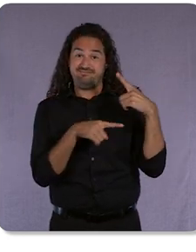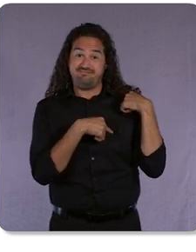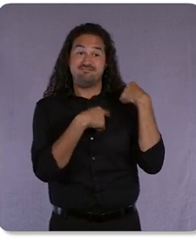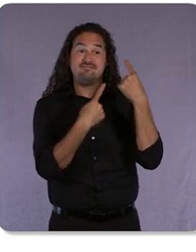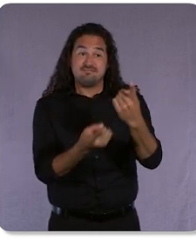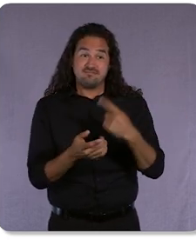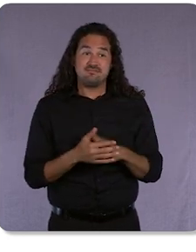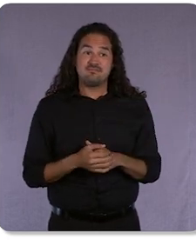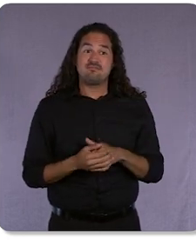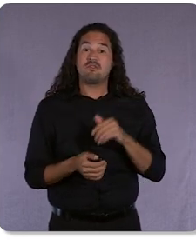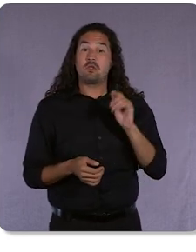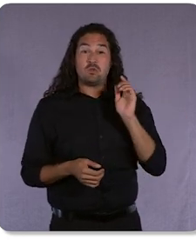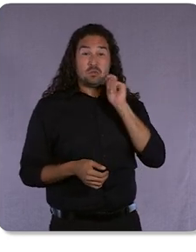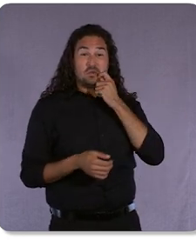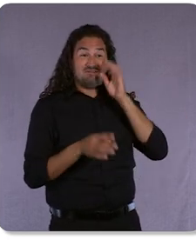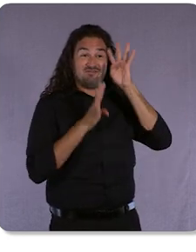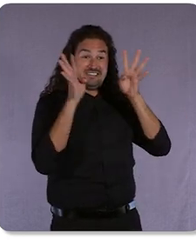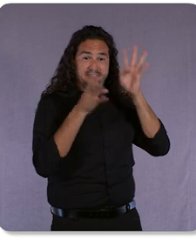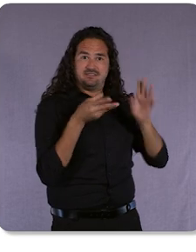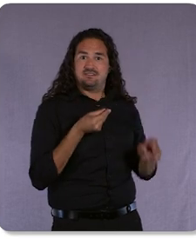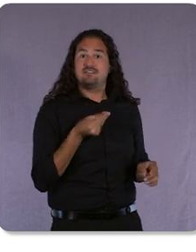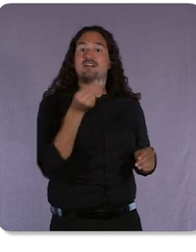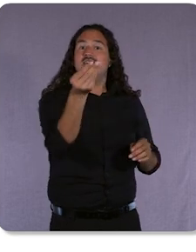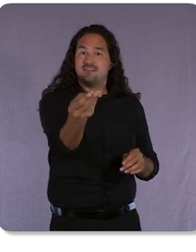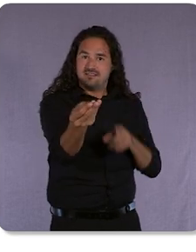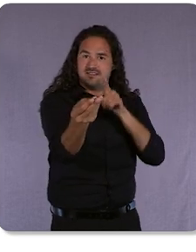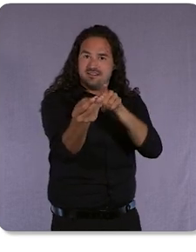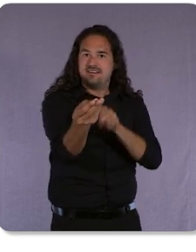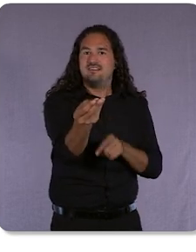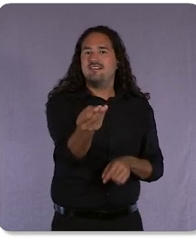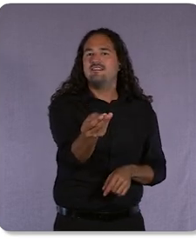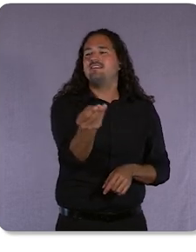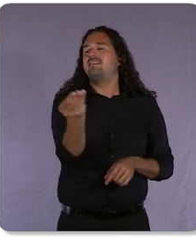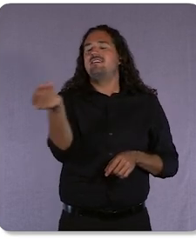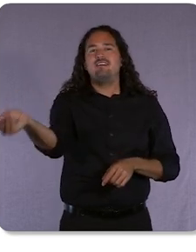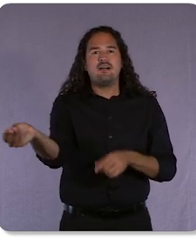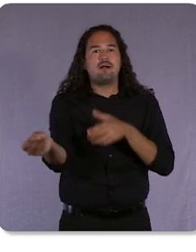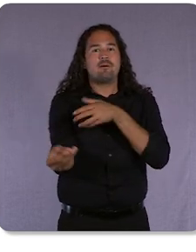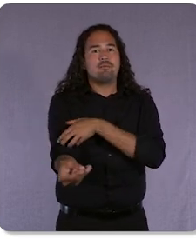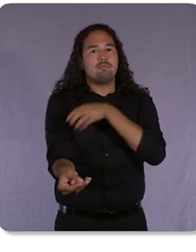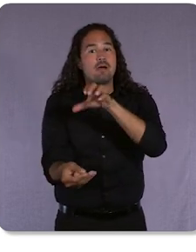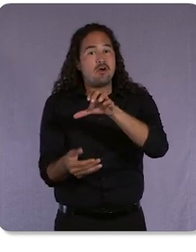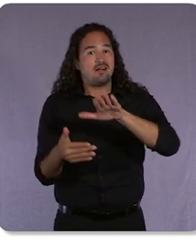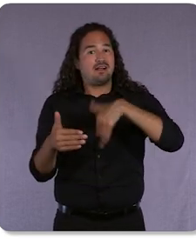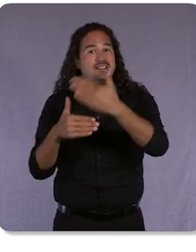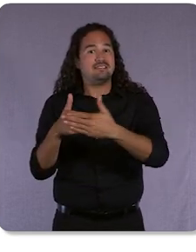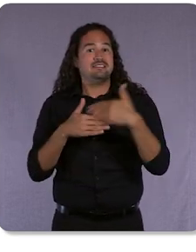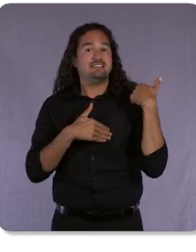Power the next generation of Google ad experiences And help you connect with consumers and grow your business.